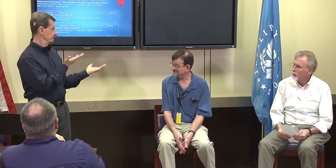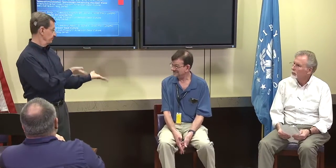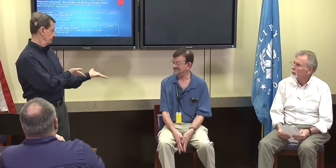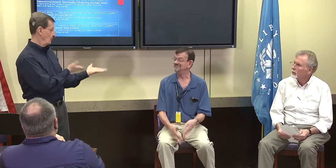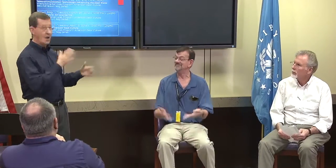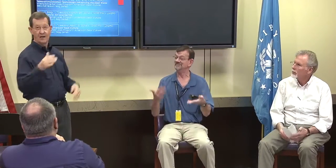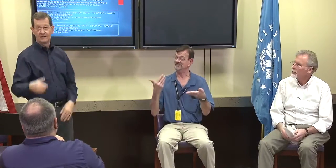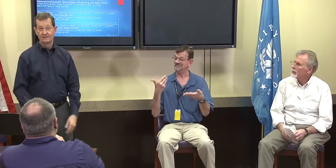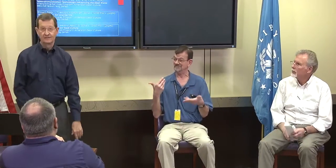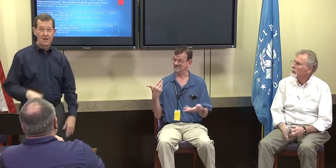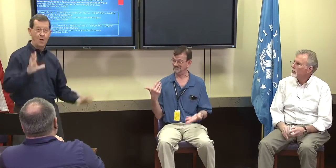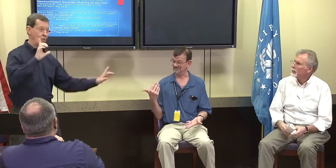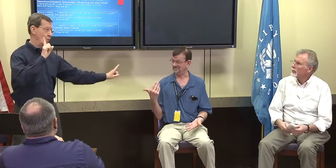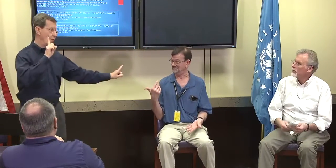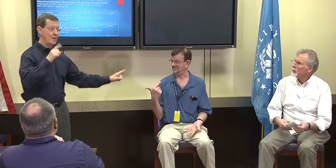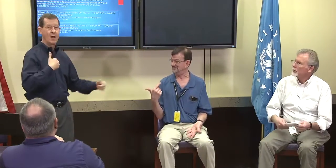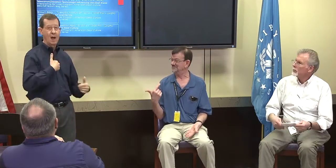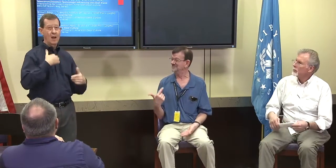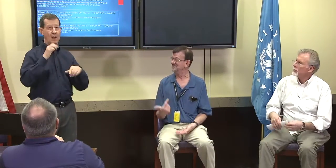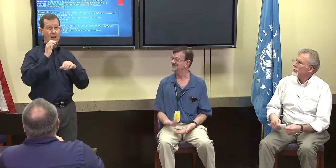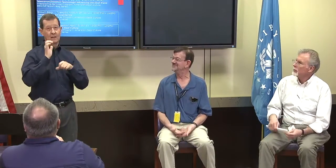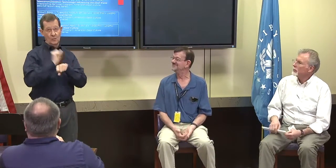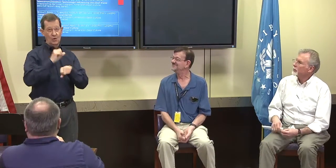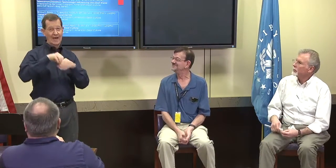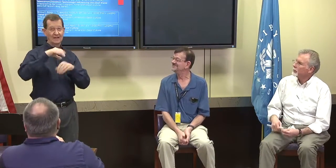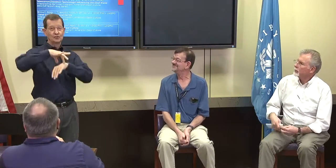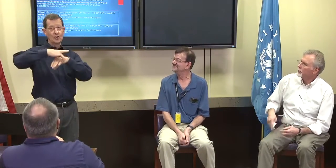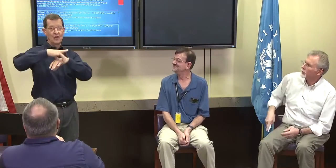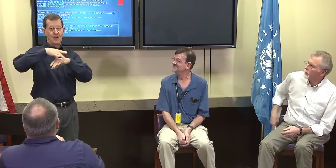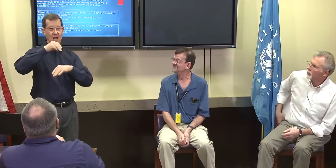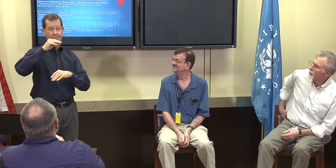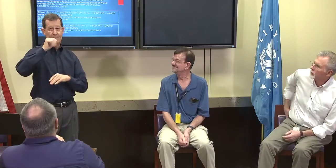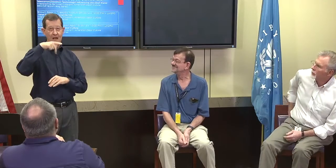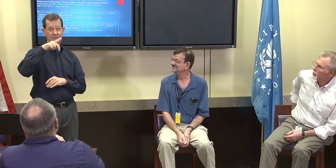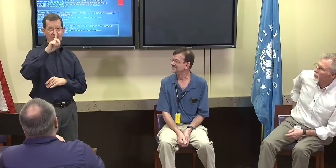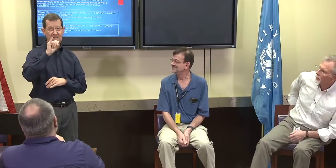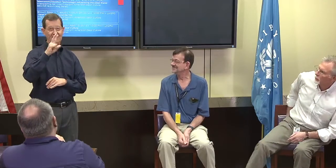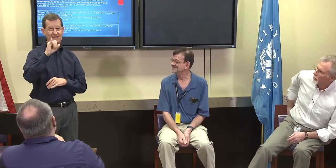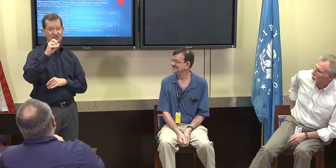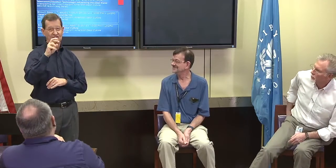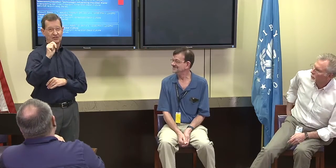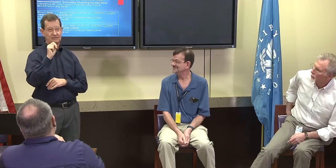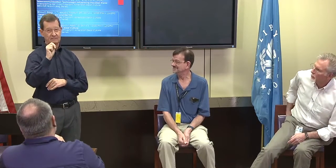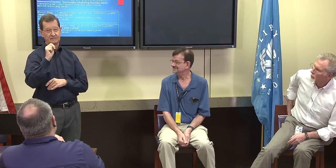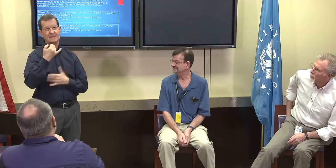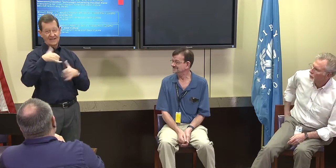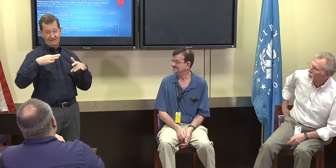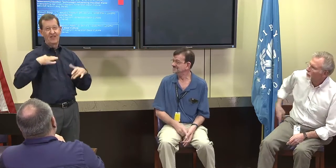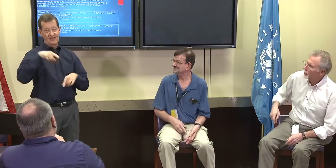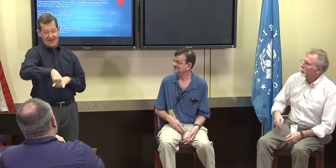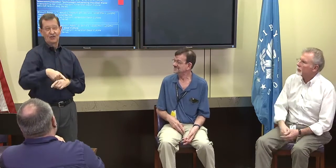So I'd like the other panelists to introduce themselves. Also, where I'm working is geography and map,